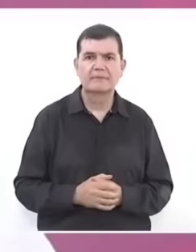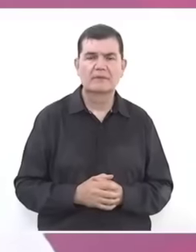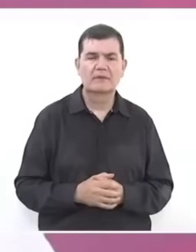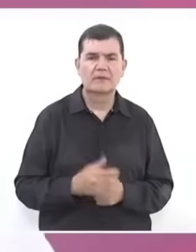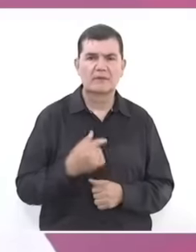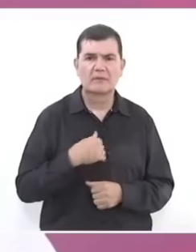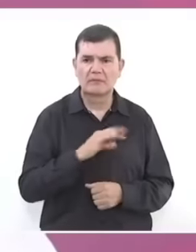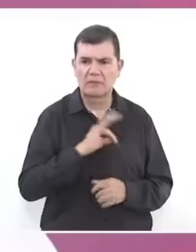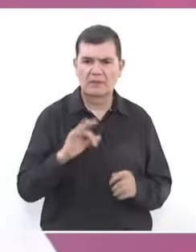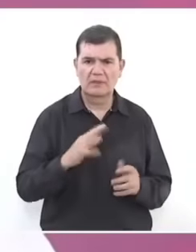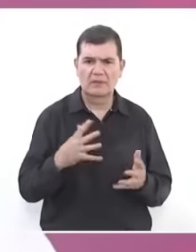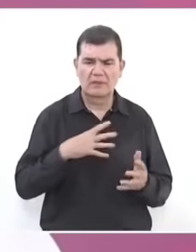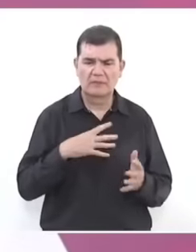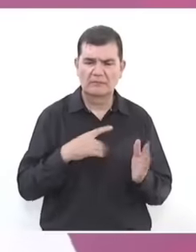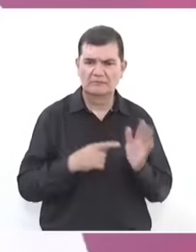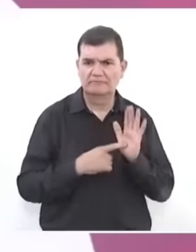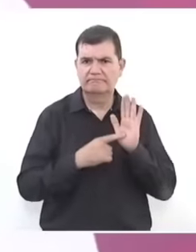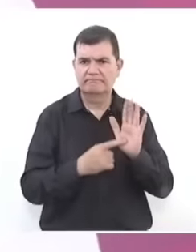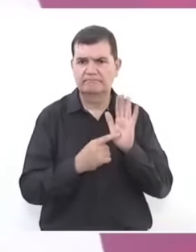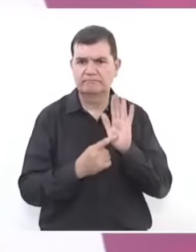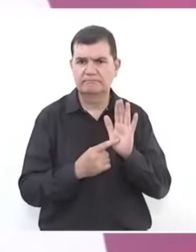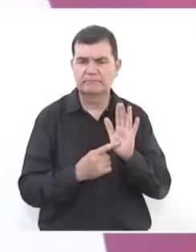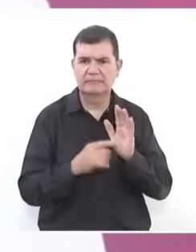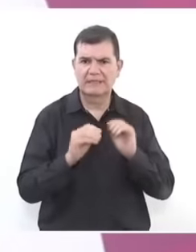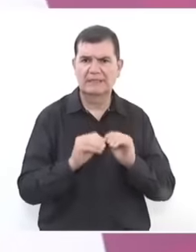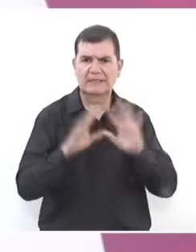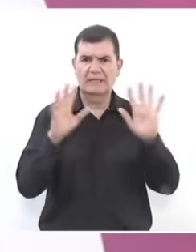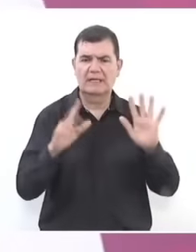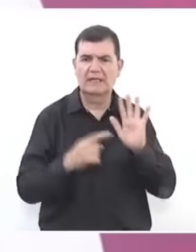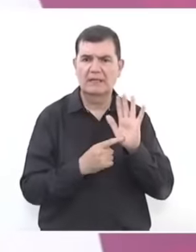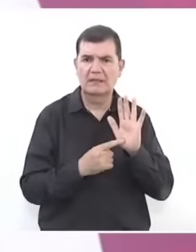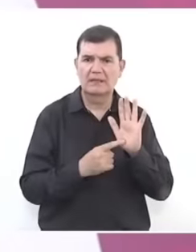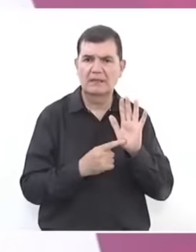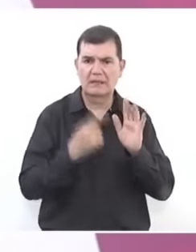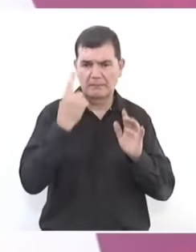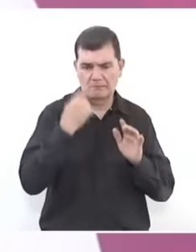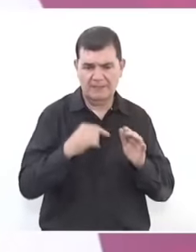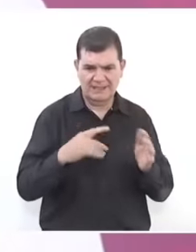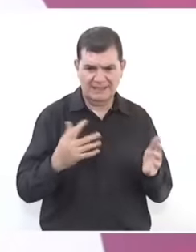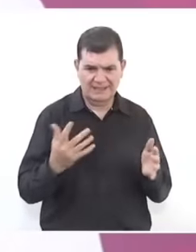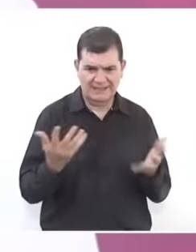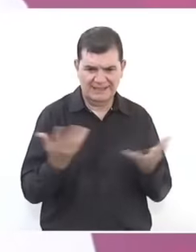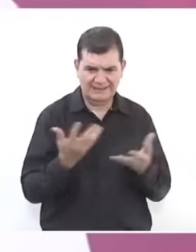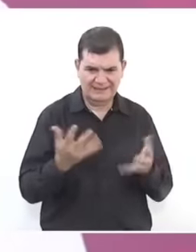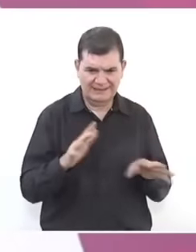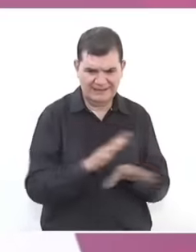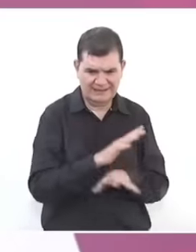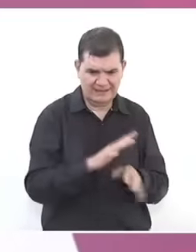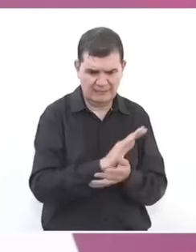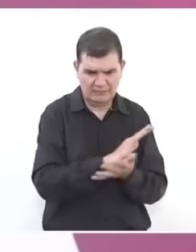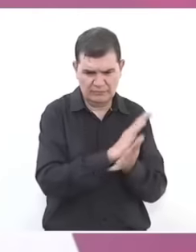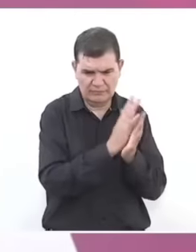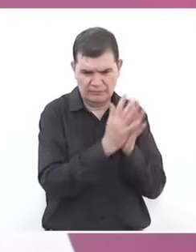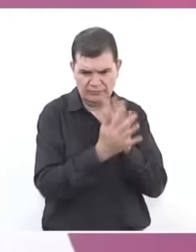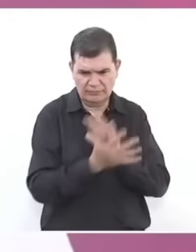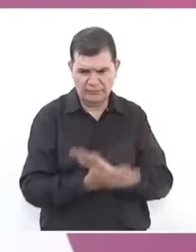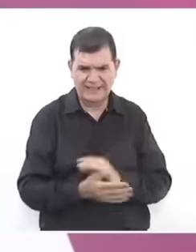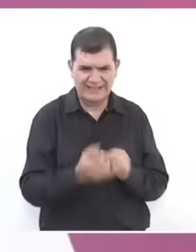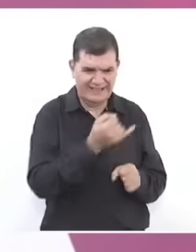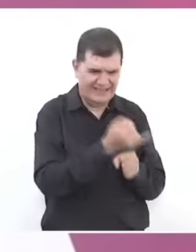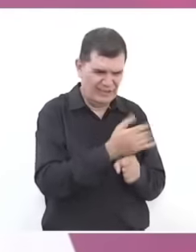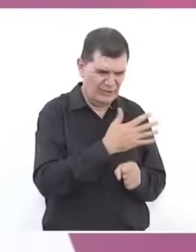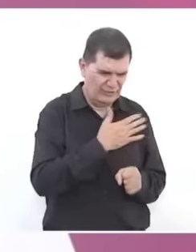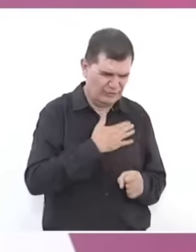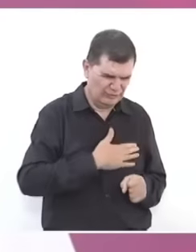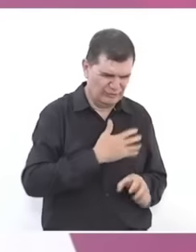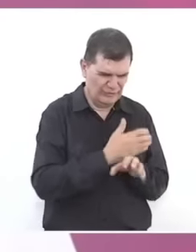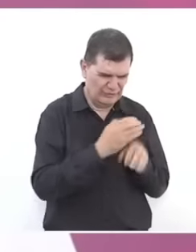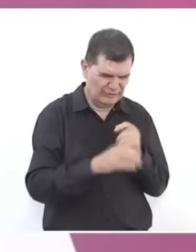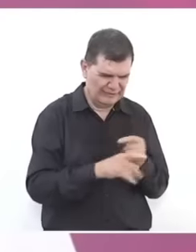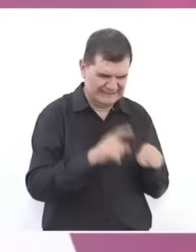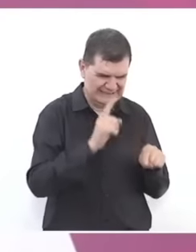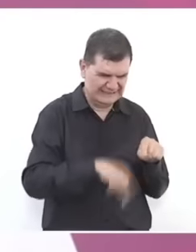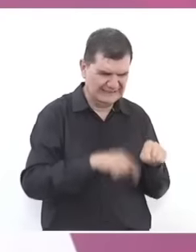make anything clear that to transform a reality of injustices of oppression,